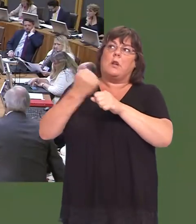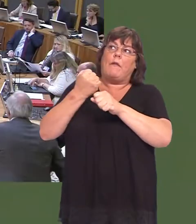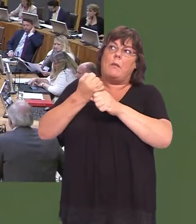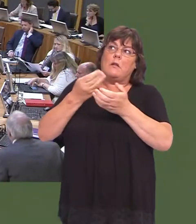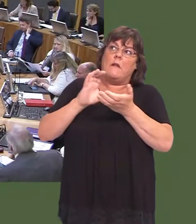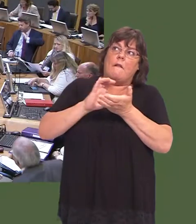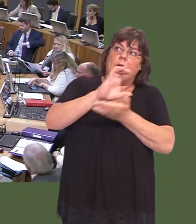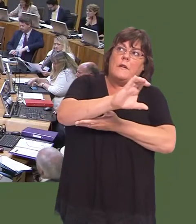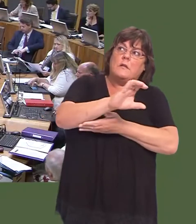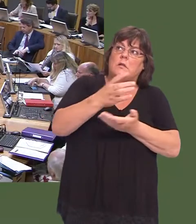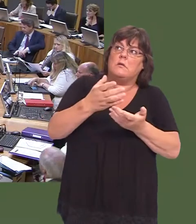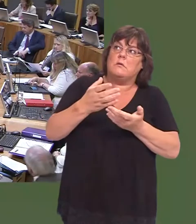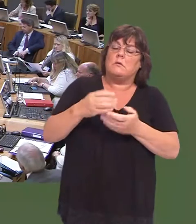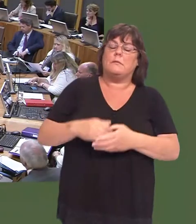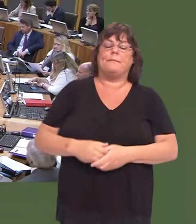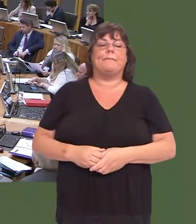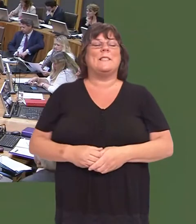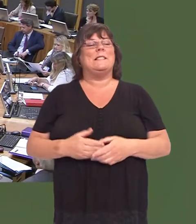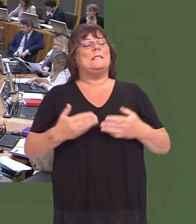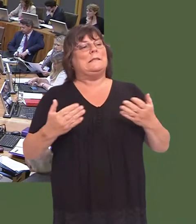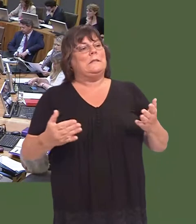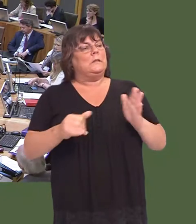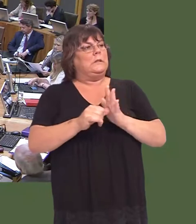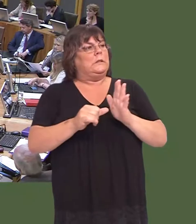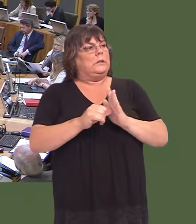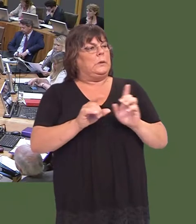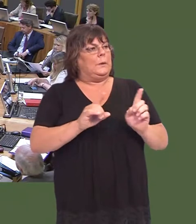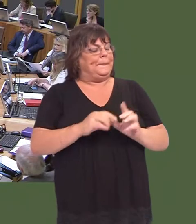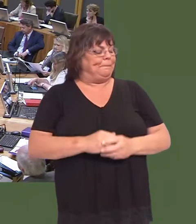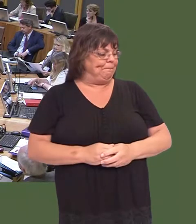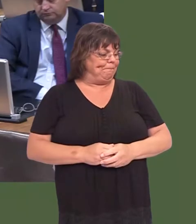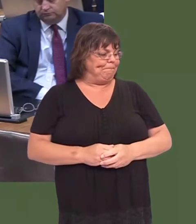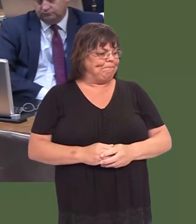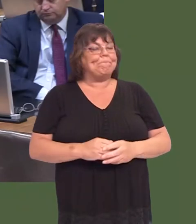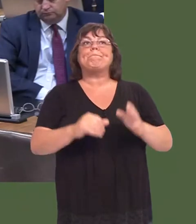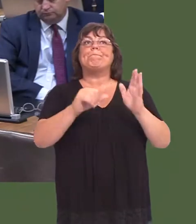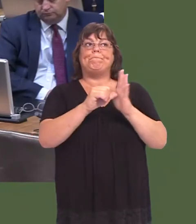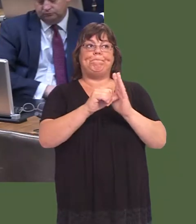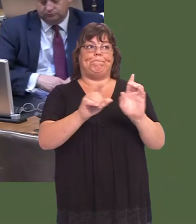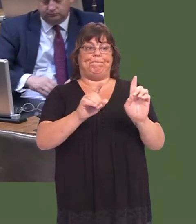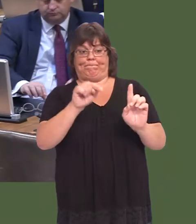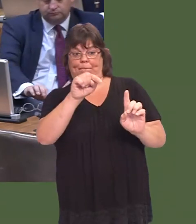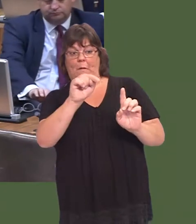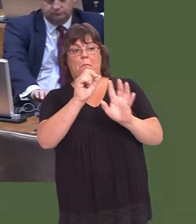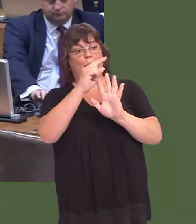Carwyn Jones: The issue is this, isnít it: the problem has always been that if this project